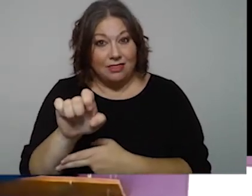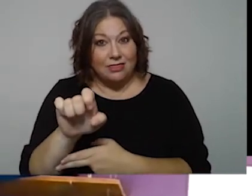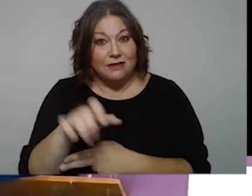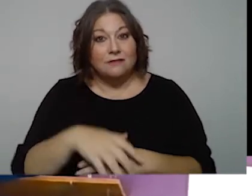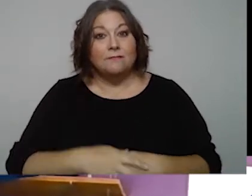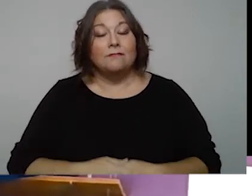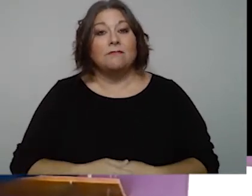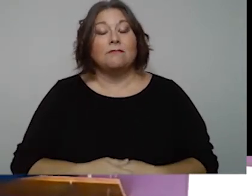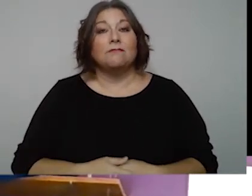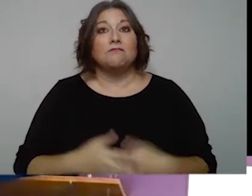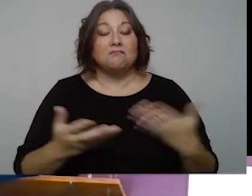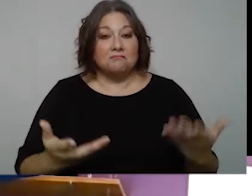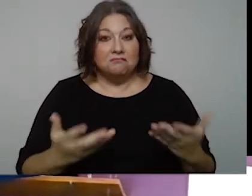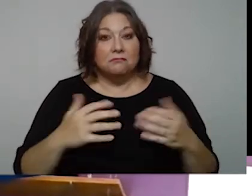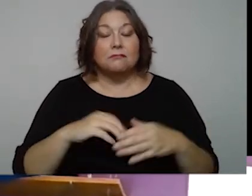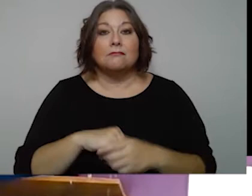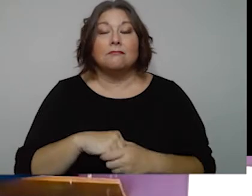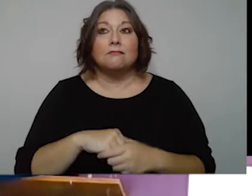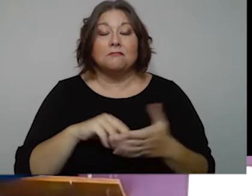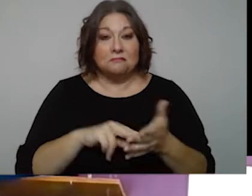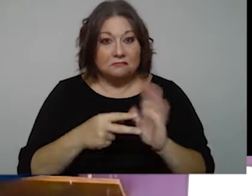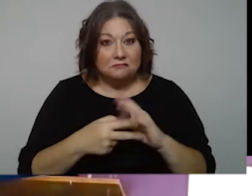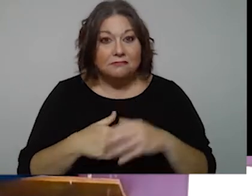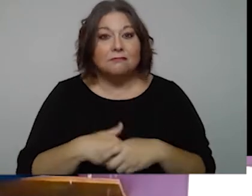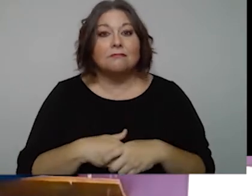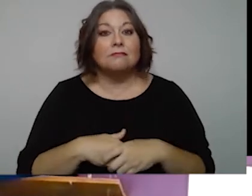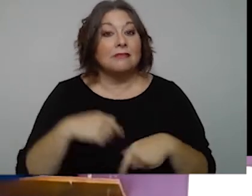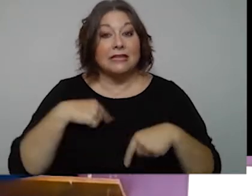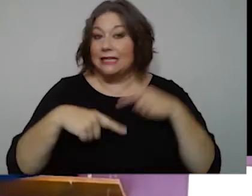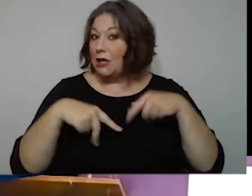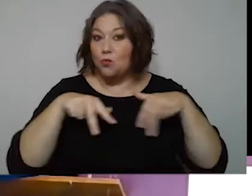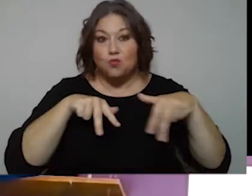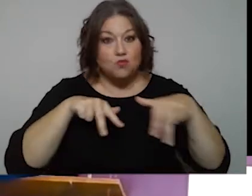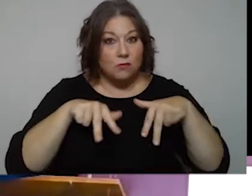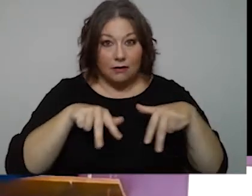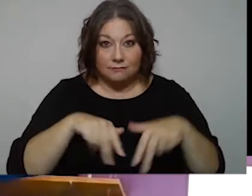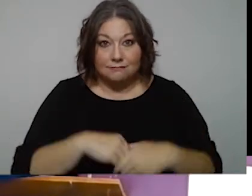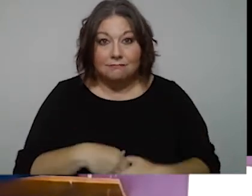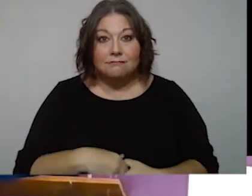and basically it's . . . I have . . I can't walk